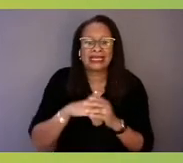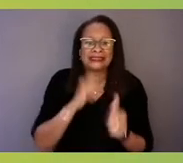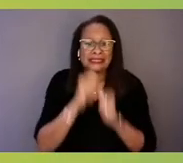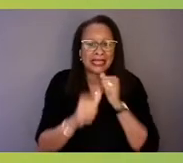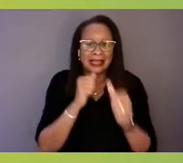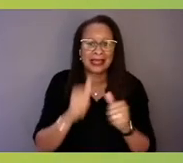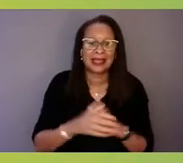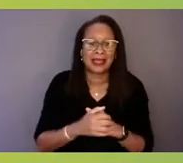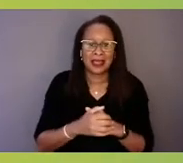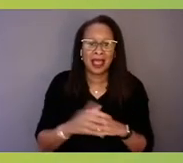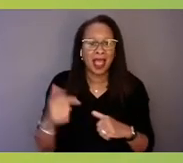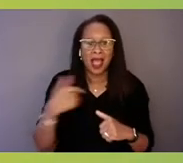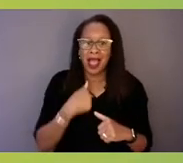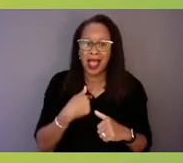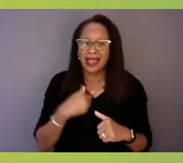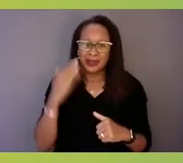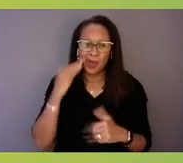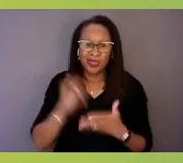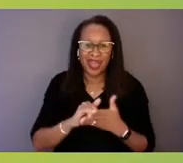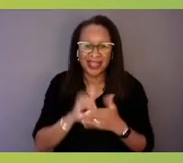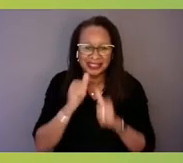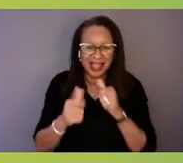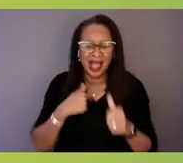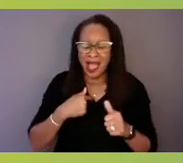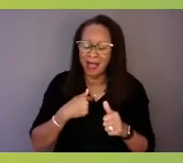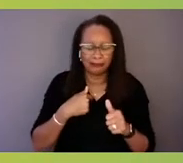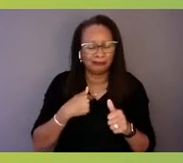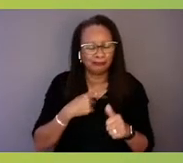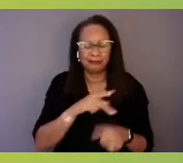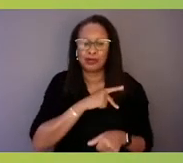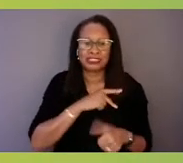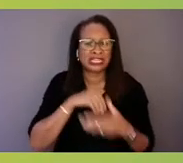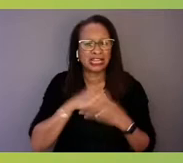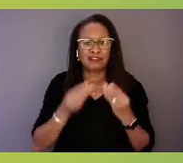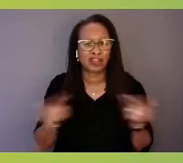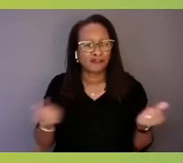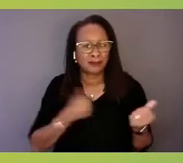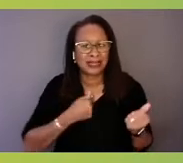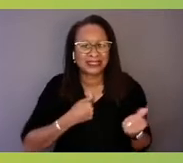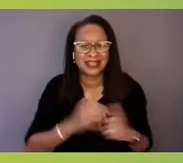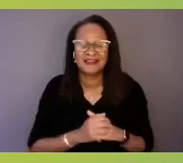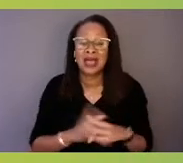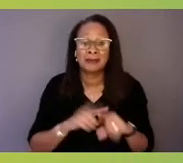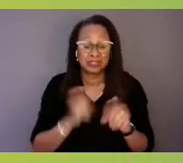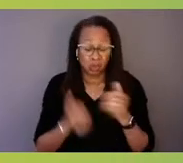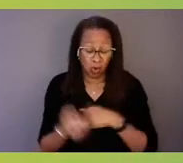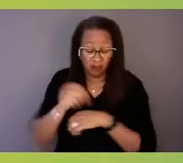it's the big thing you have to overcome, but to overcome it, you have to have insight, meaning you have to know